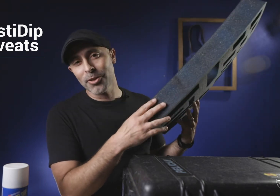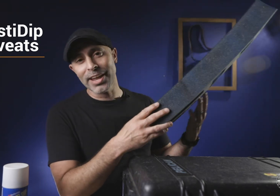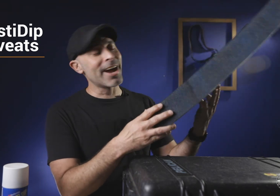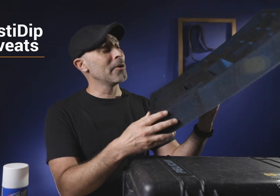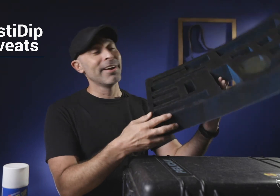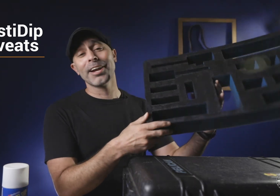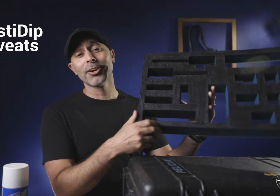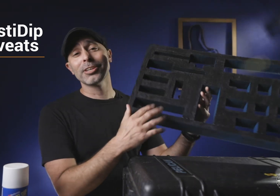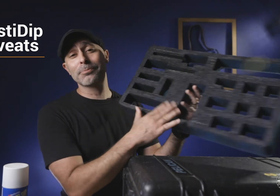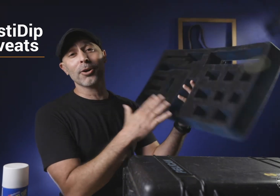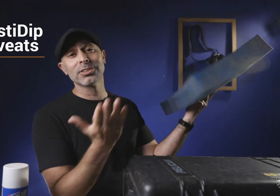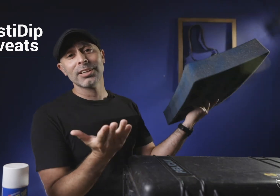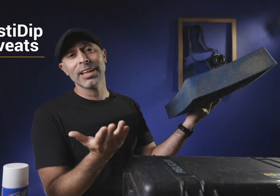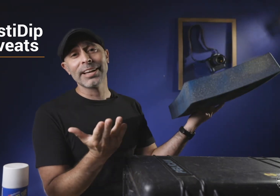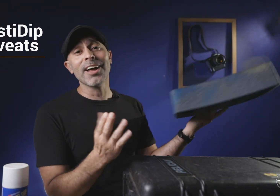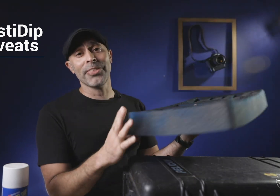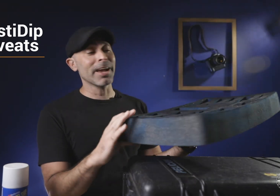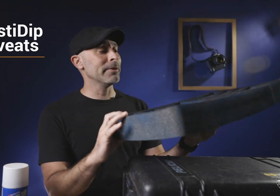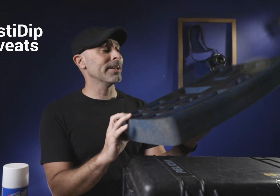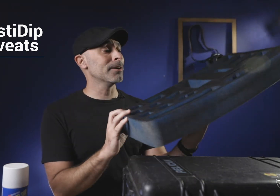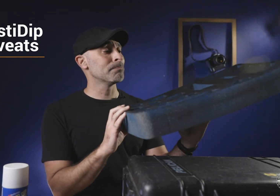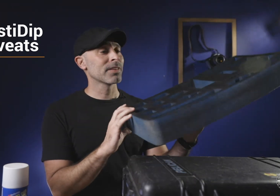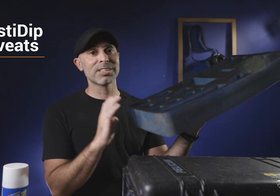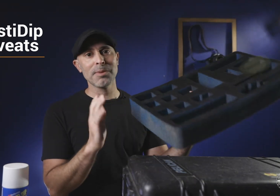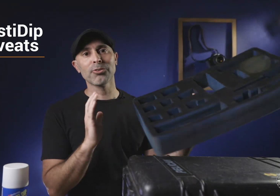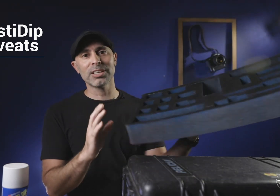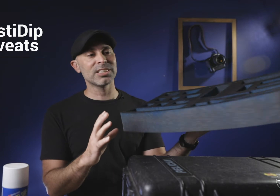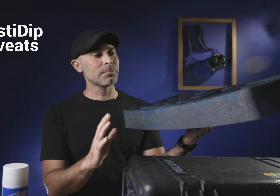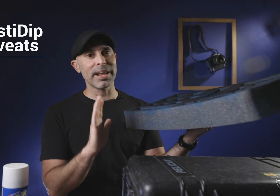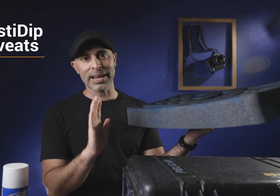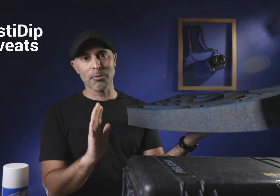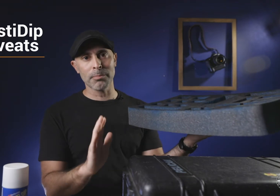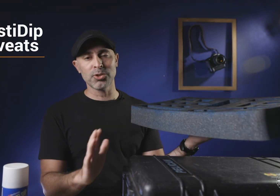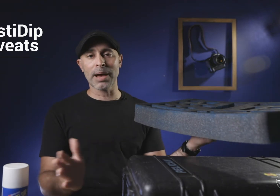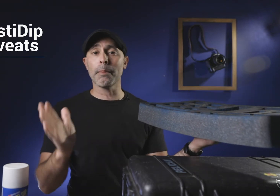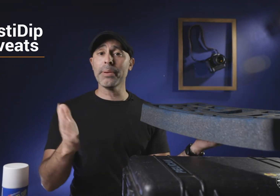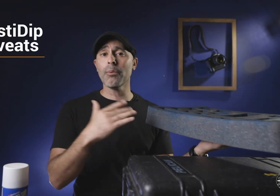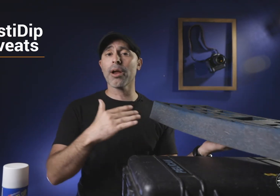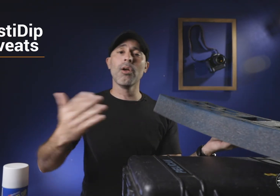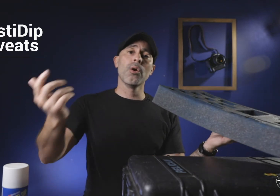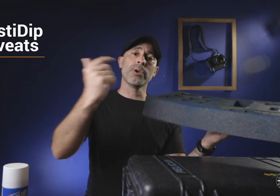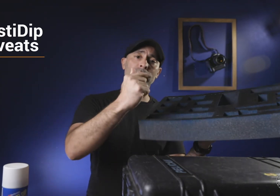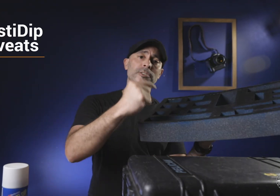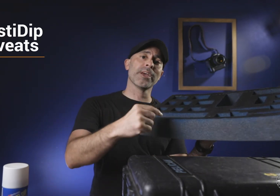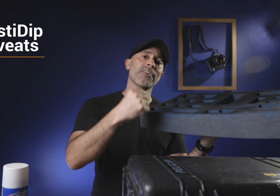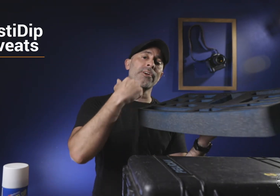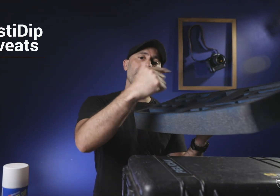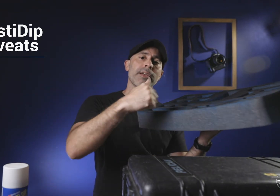that now and it literally smells like nothing I mean uh the smell does dissipate I can promise you that but be aware when you first grade on there it